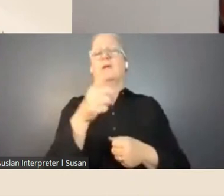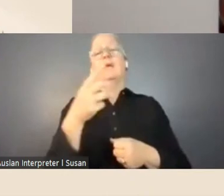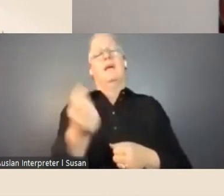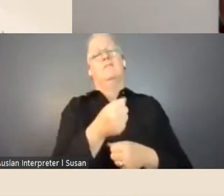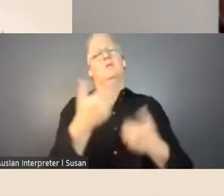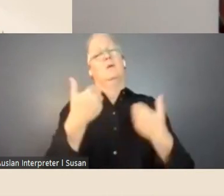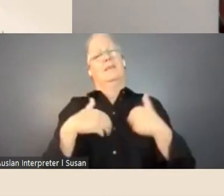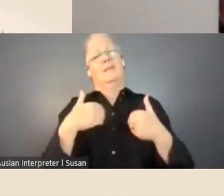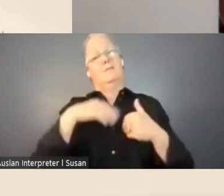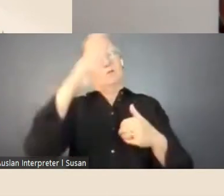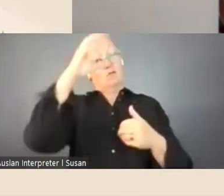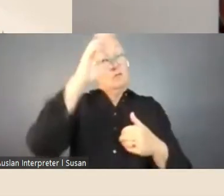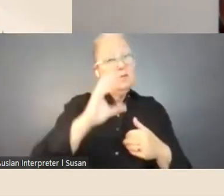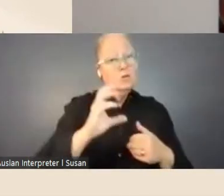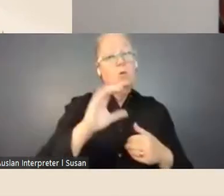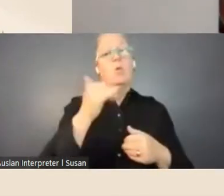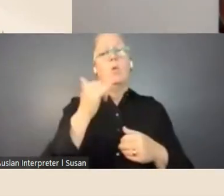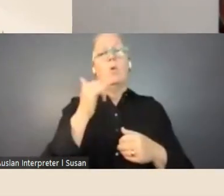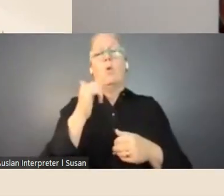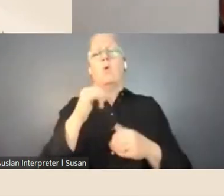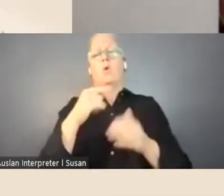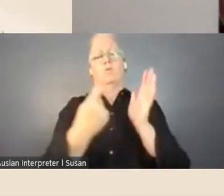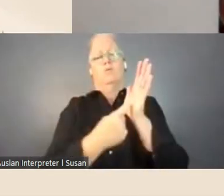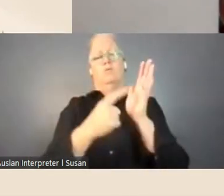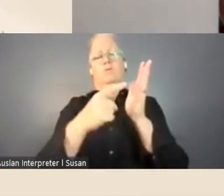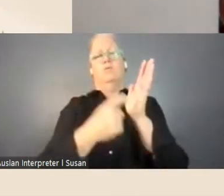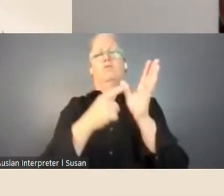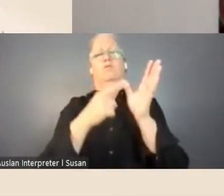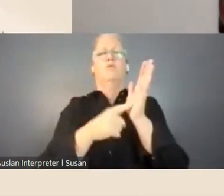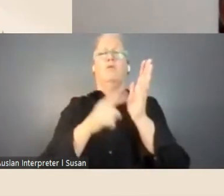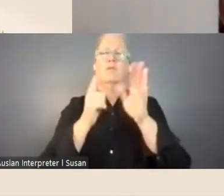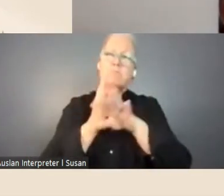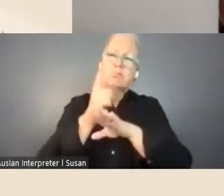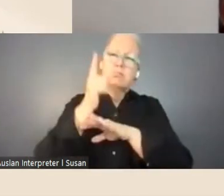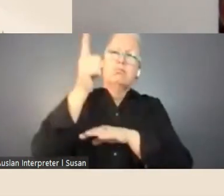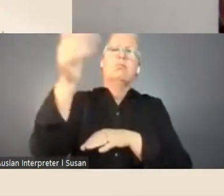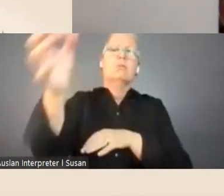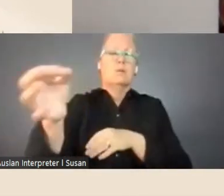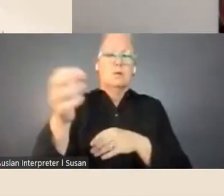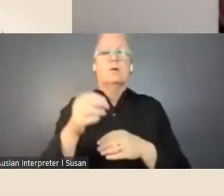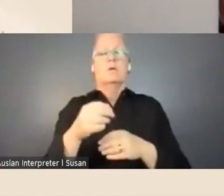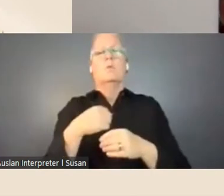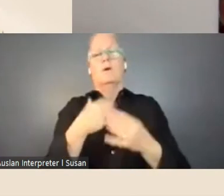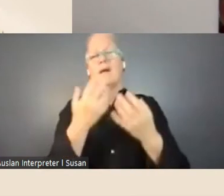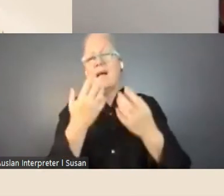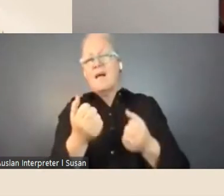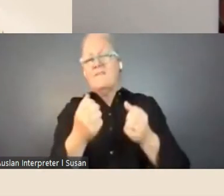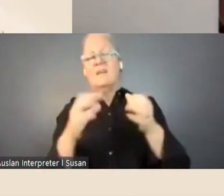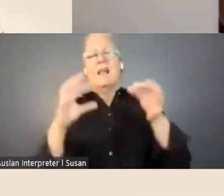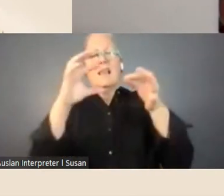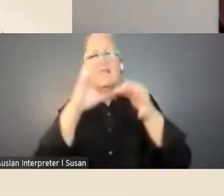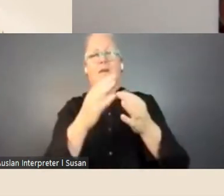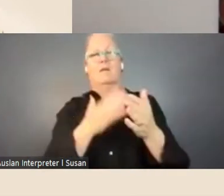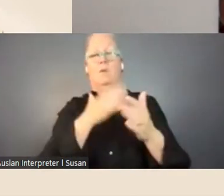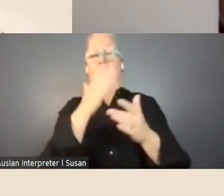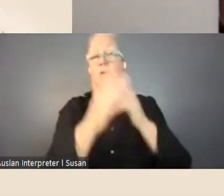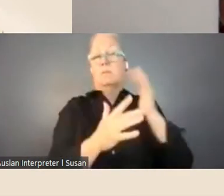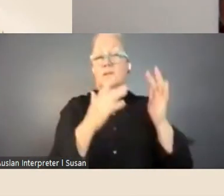or rural Victoria. And, there are handy links on our website and in the form which include the